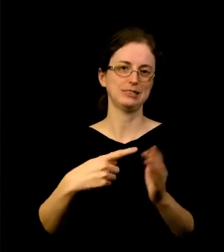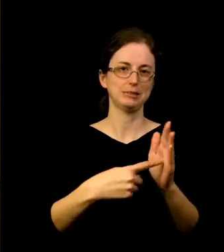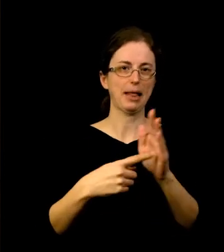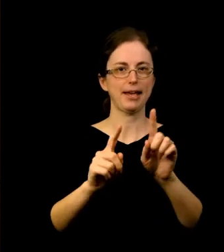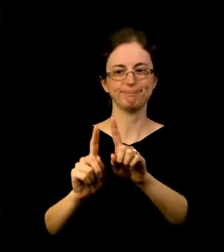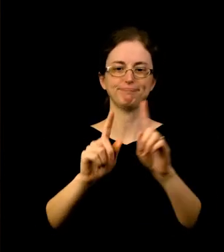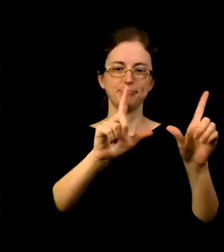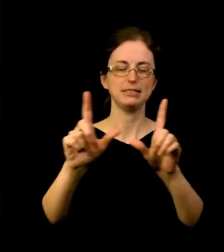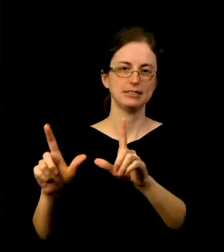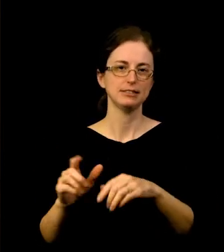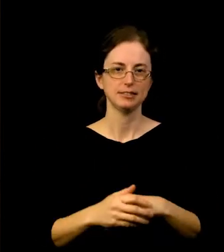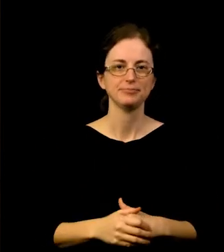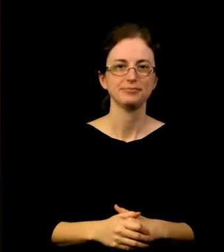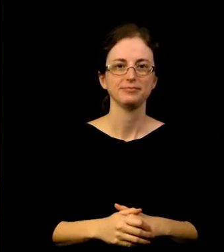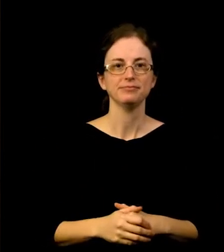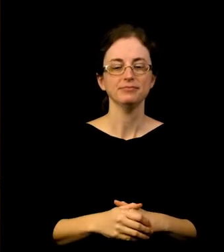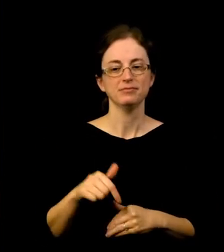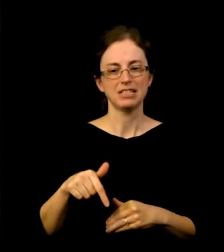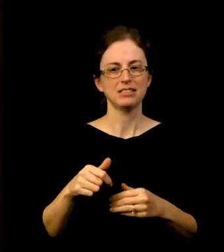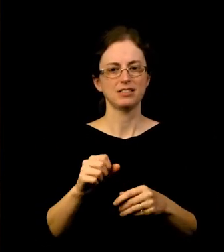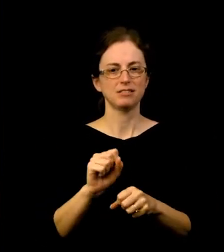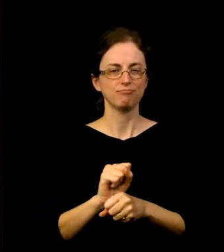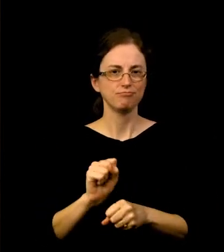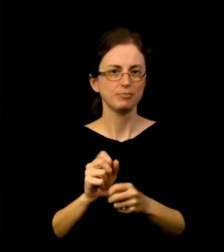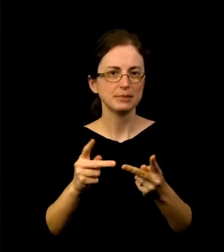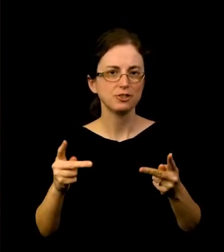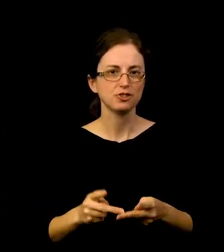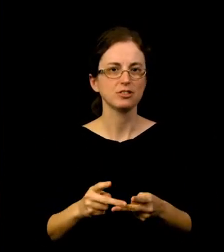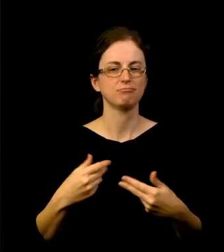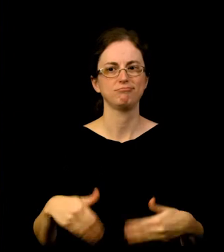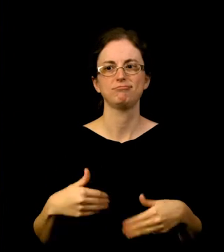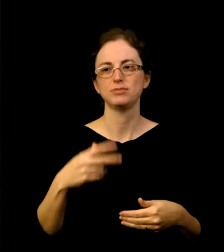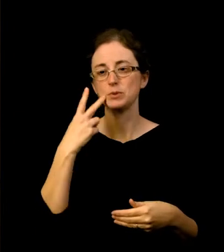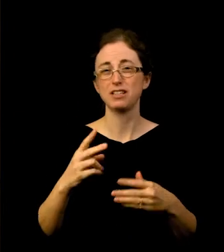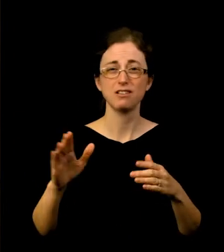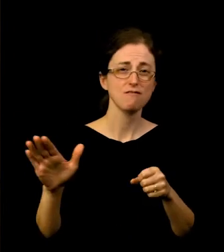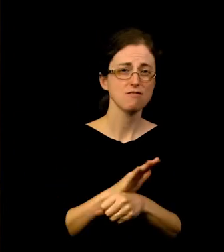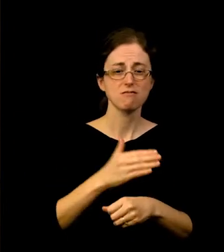in this position, to fully see a process through from start to finish was a really special moment,